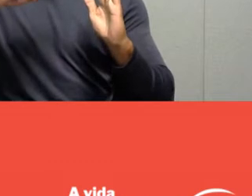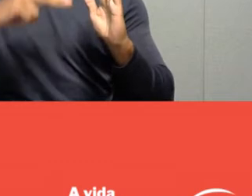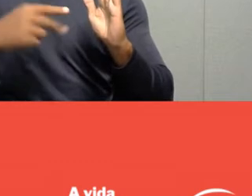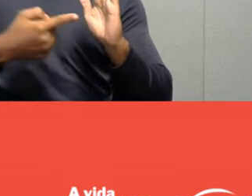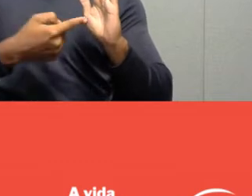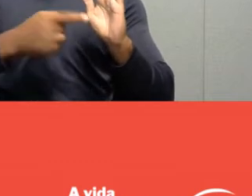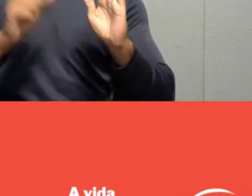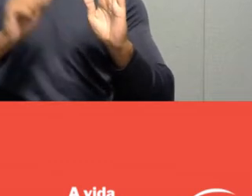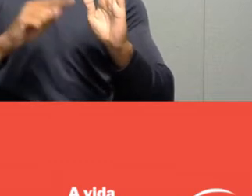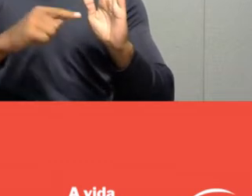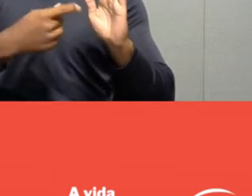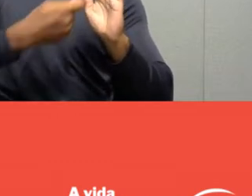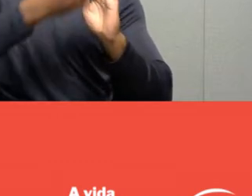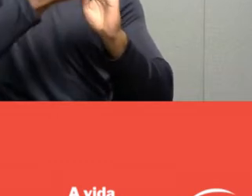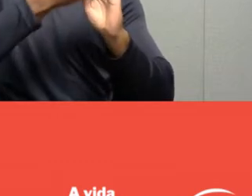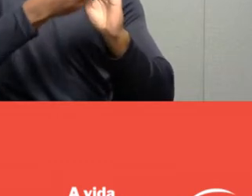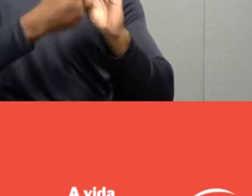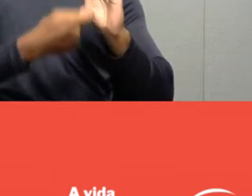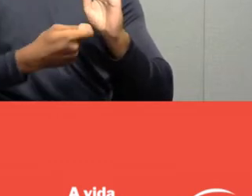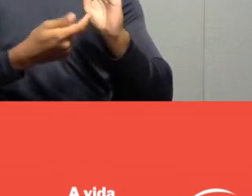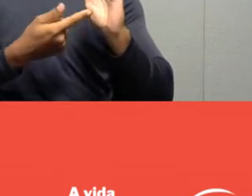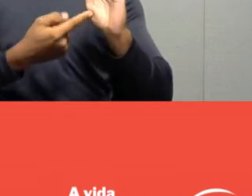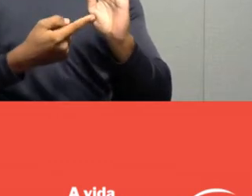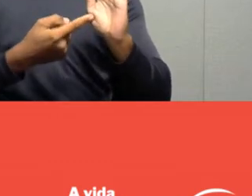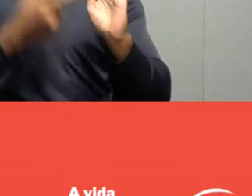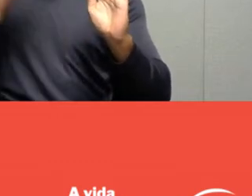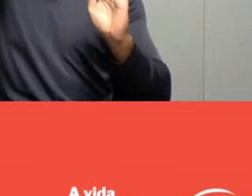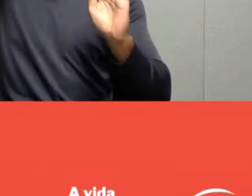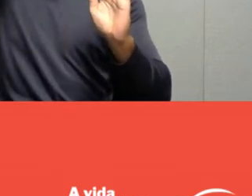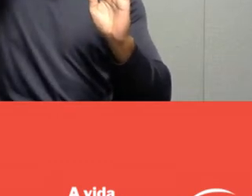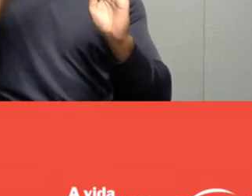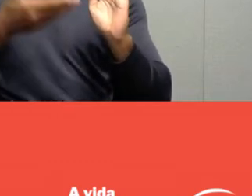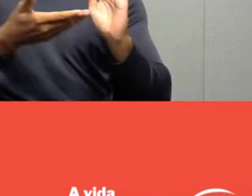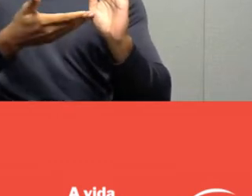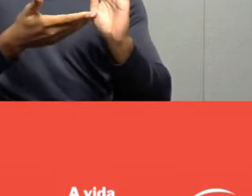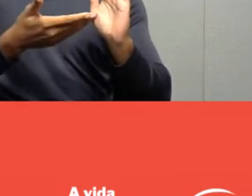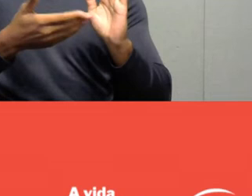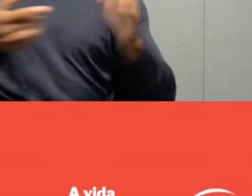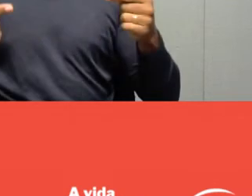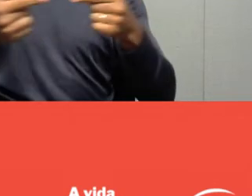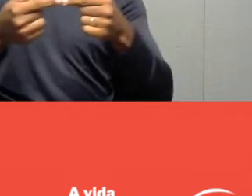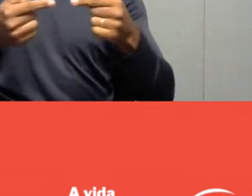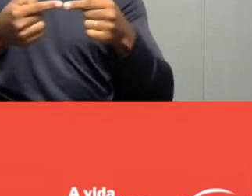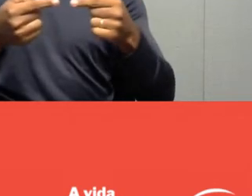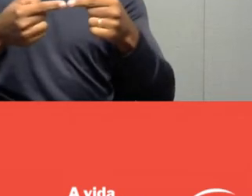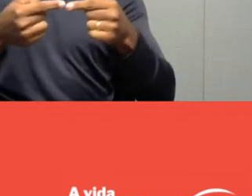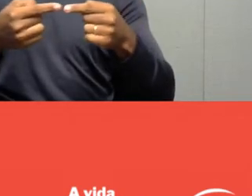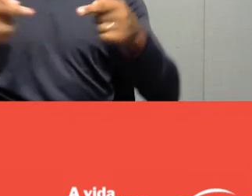that I think makes perfect sense regarding this year's theme,